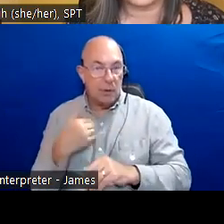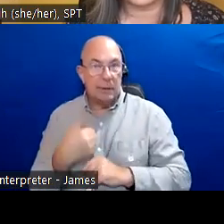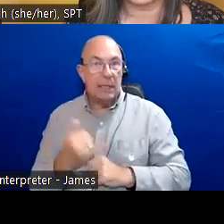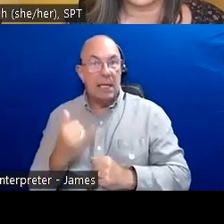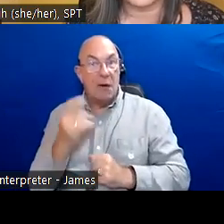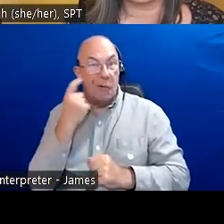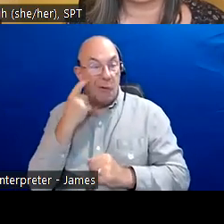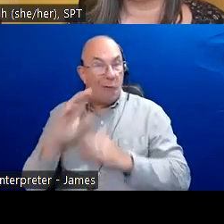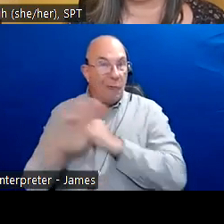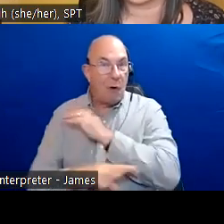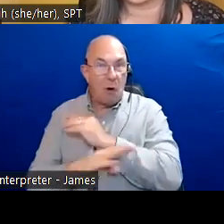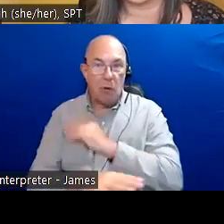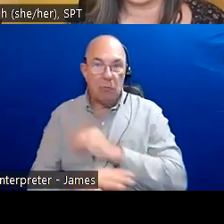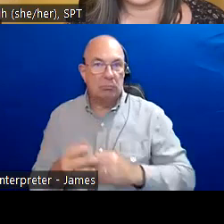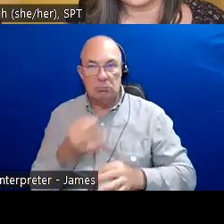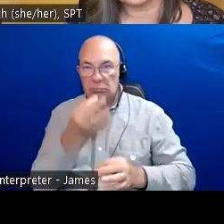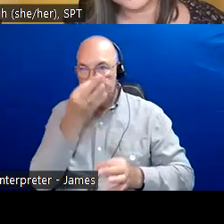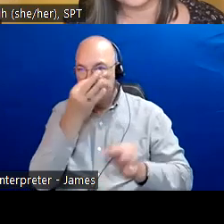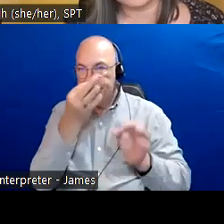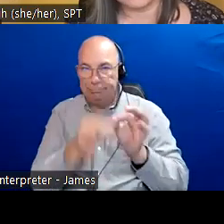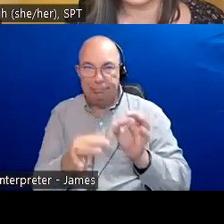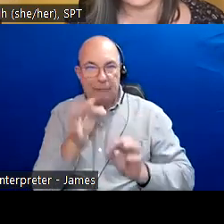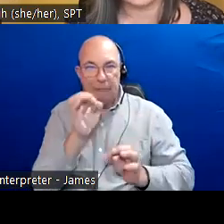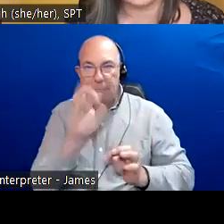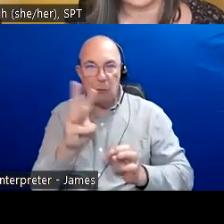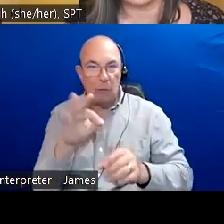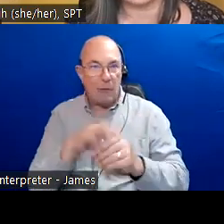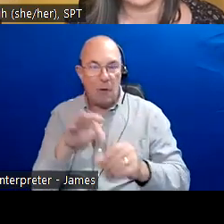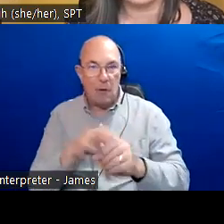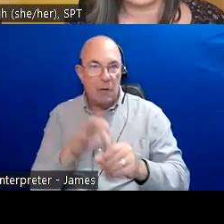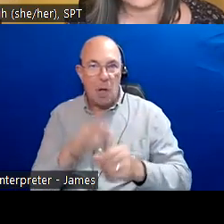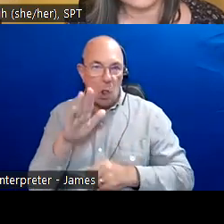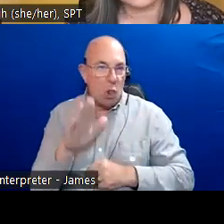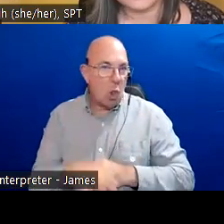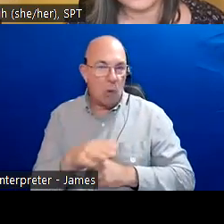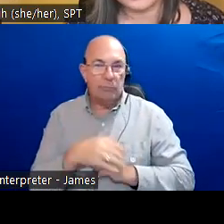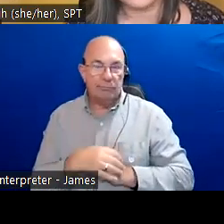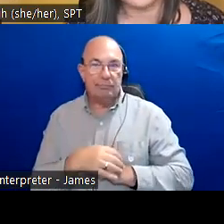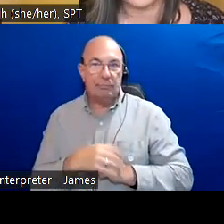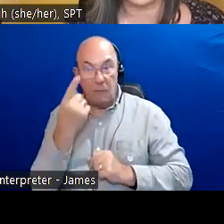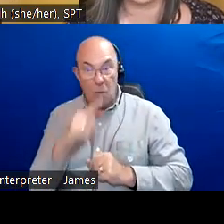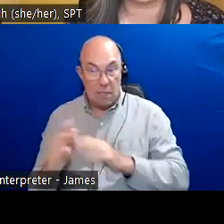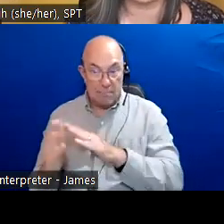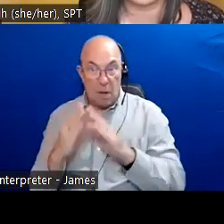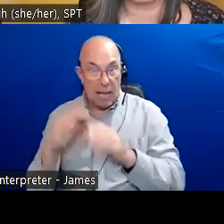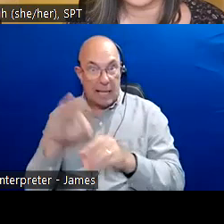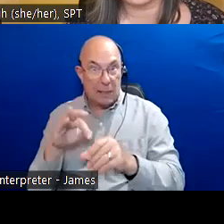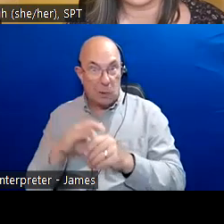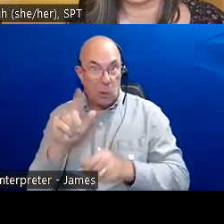water, and resources. Other Indigenous Nations and all settlers, including each of us,